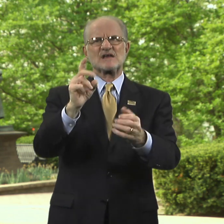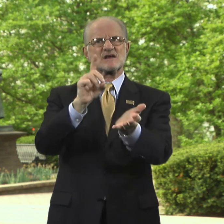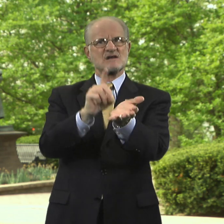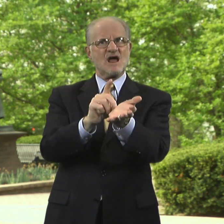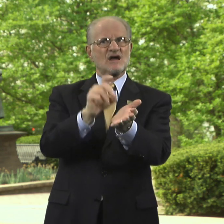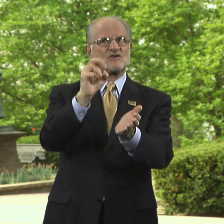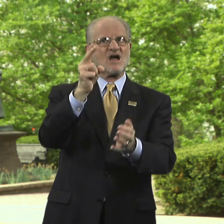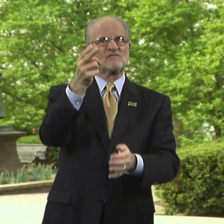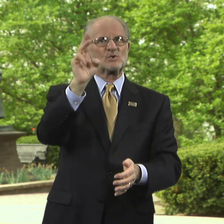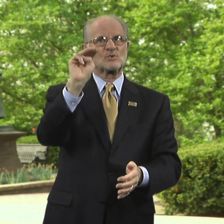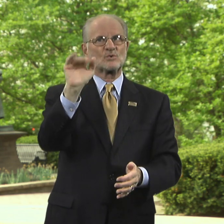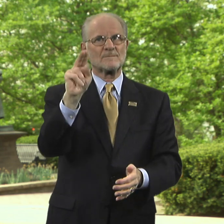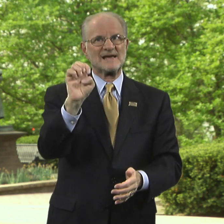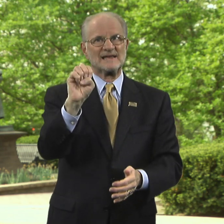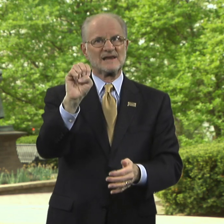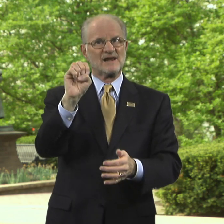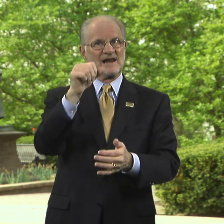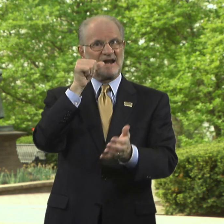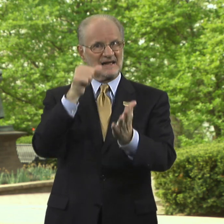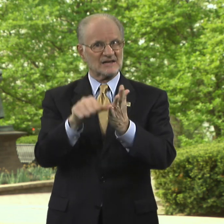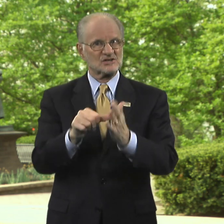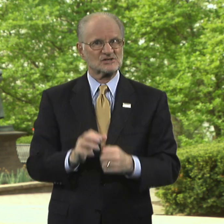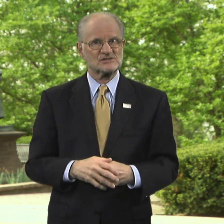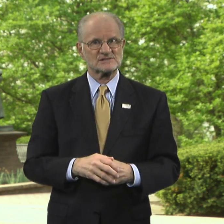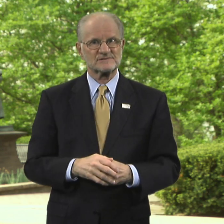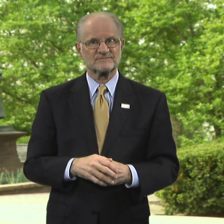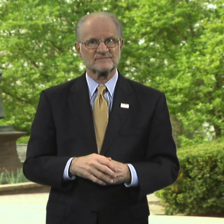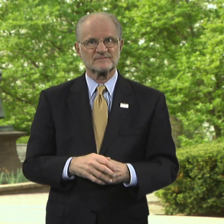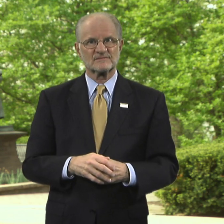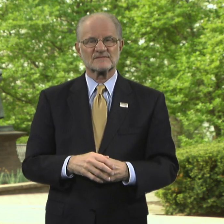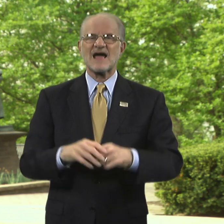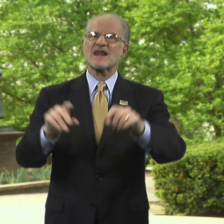an honorary Doctor of Humane Letters.